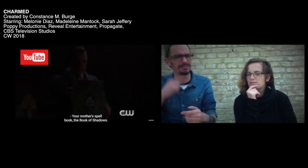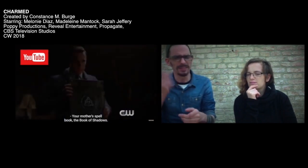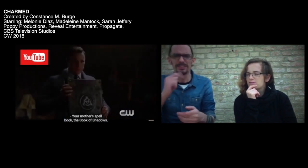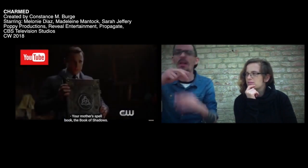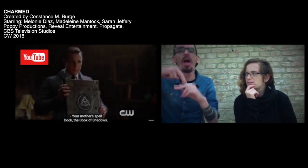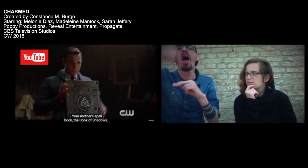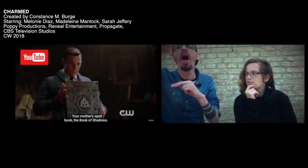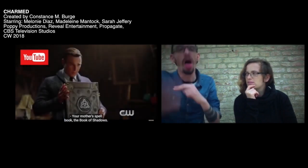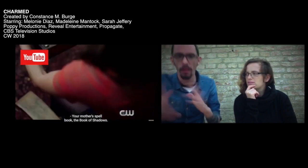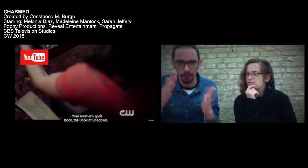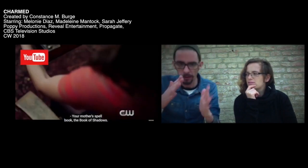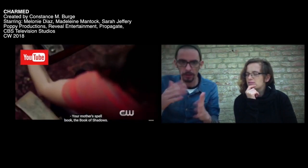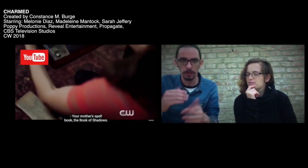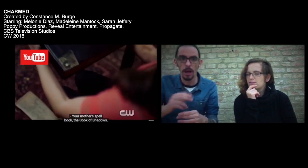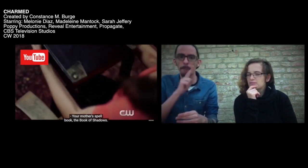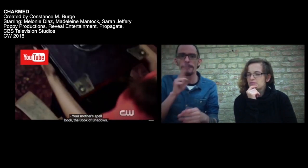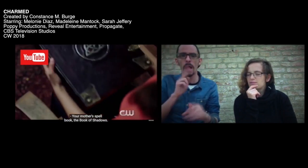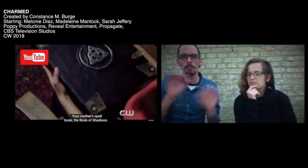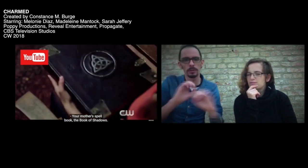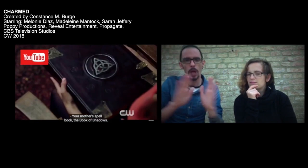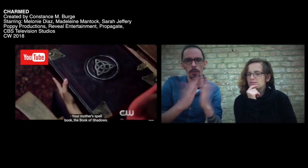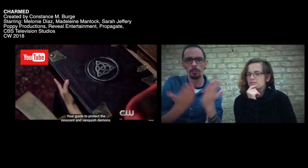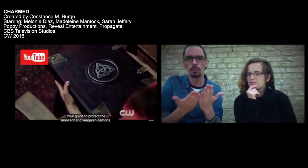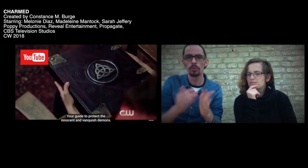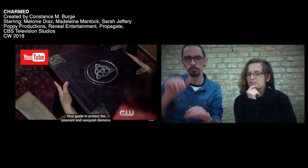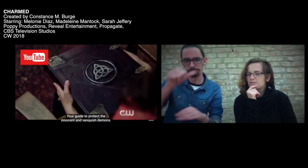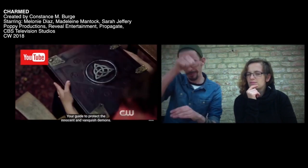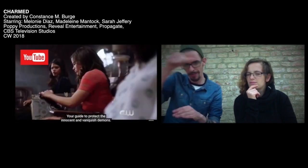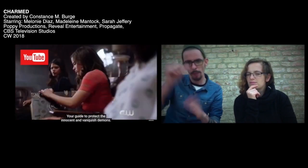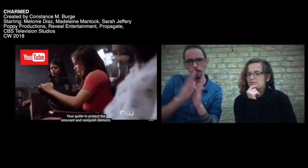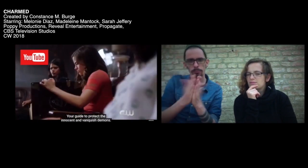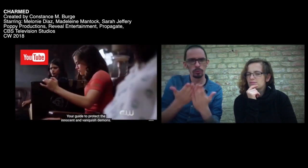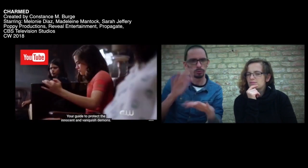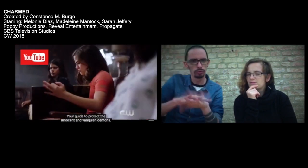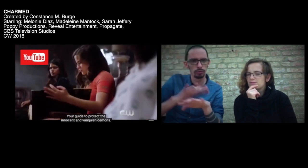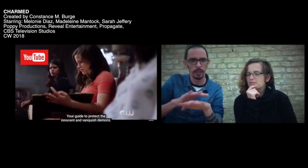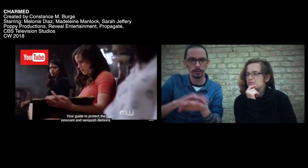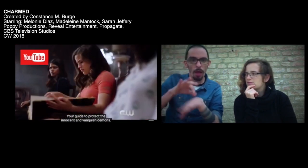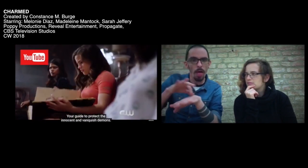[Ich habe es gewusst, dass sie nicht gefallen ist.] [Das Zauberbuch euer Mutter, das Buch der Schatten.]